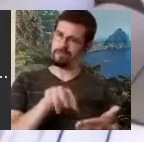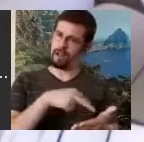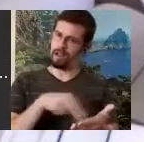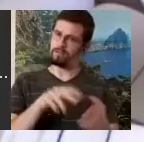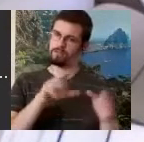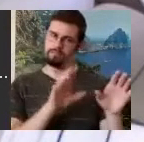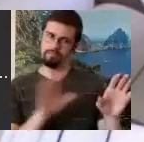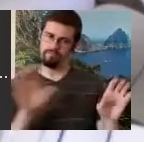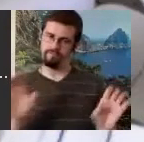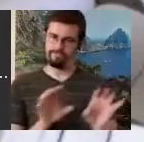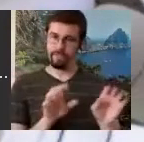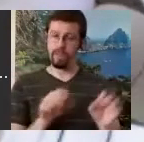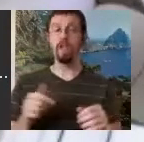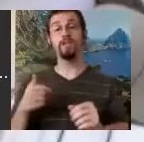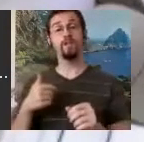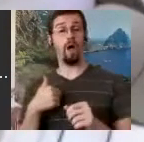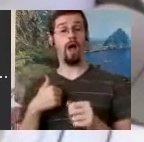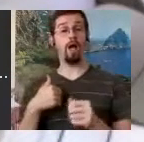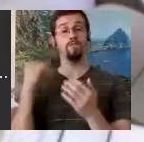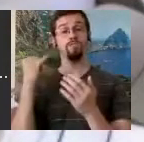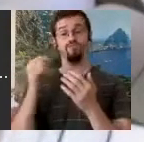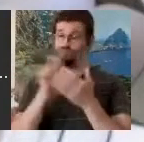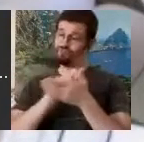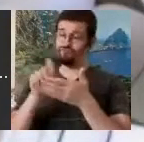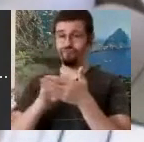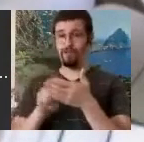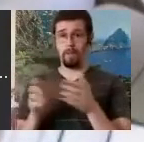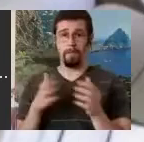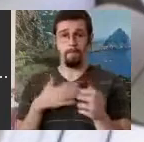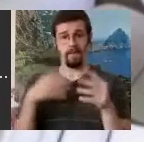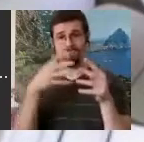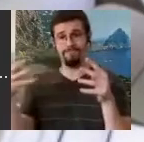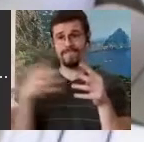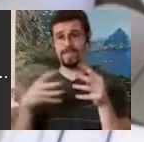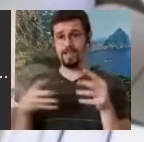wrote it in my stick figure notation system. That was my first real document.